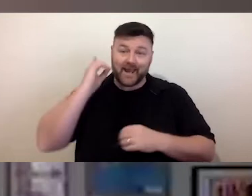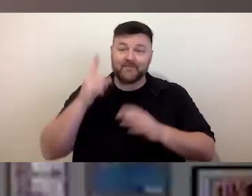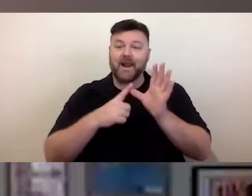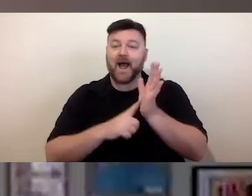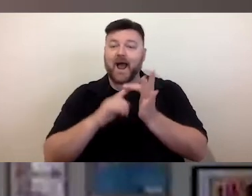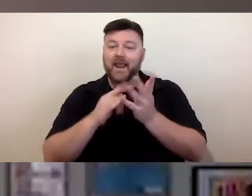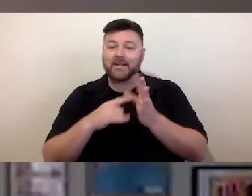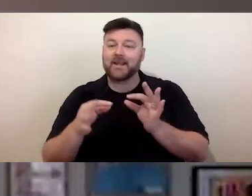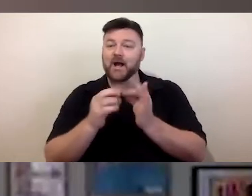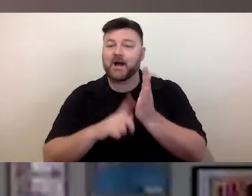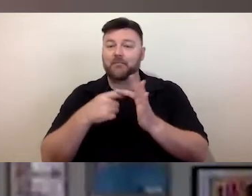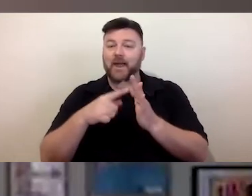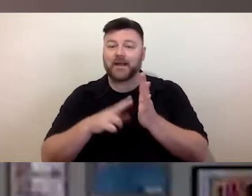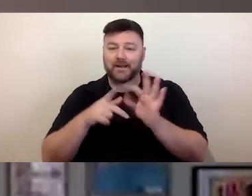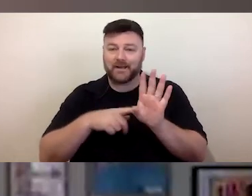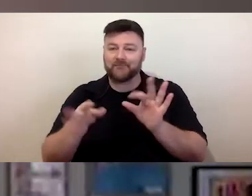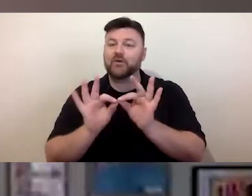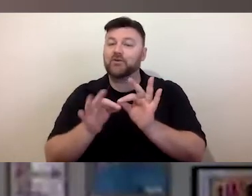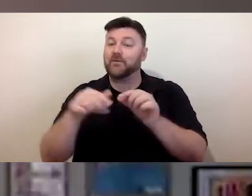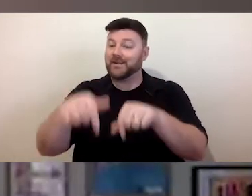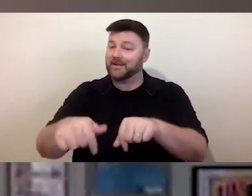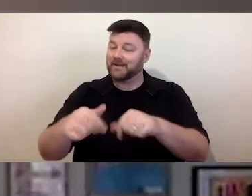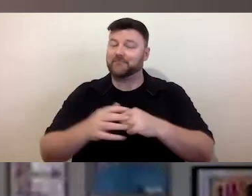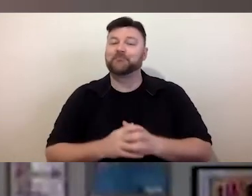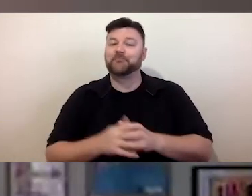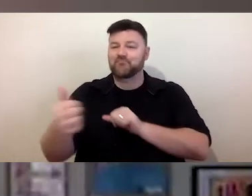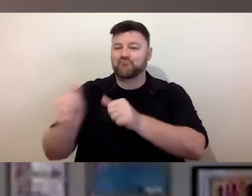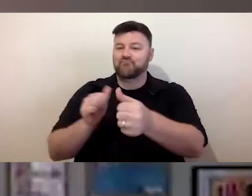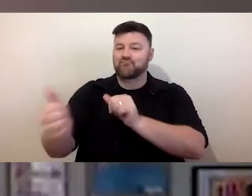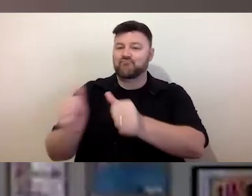Thank you so much for both being here. And finally, a recording of today's